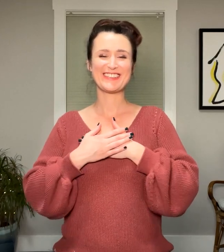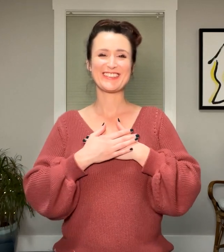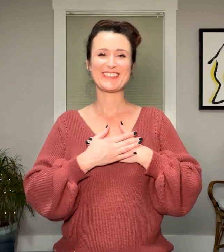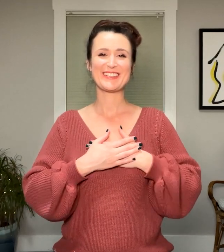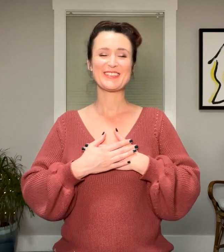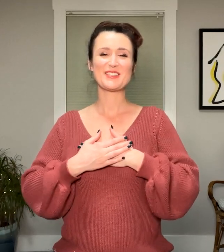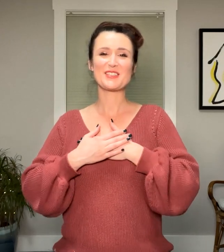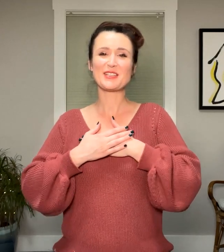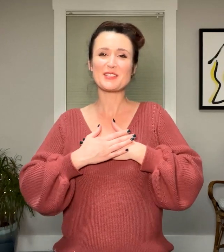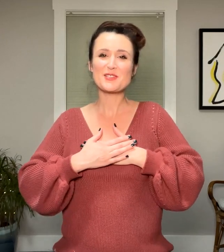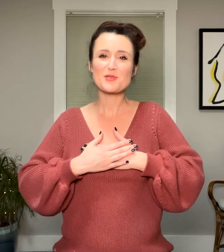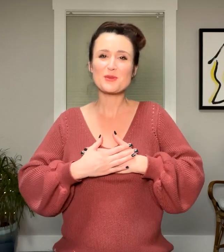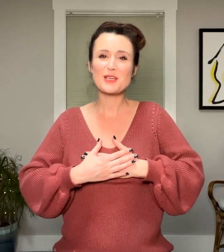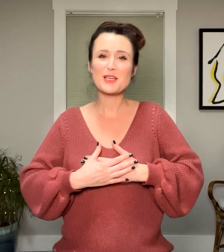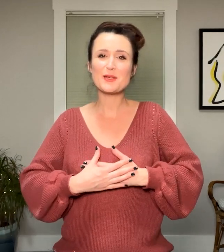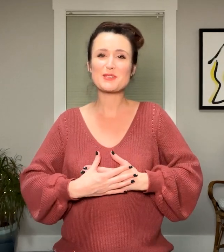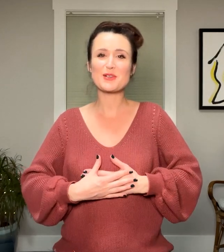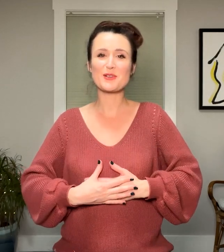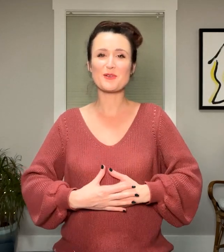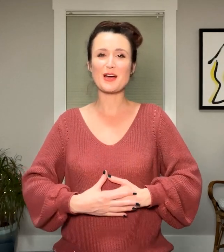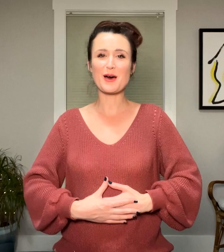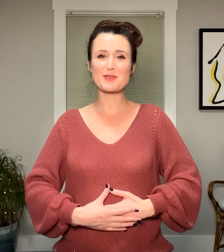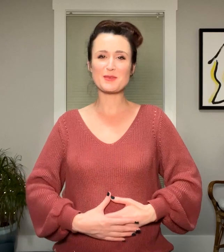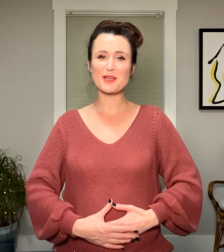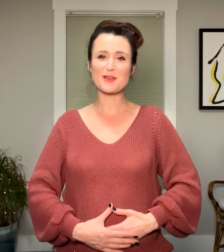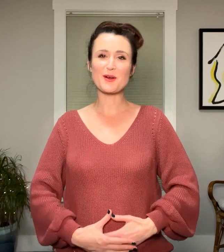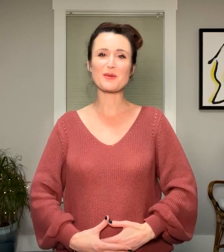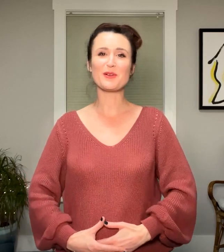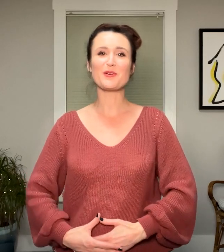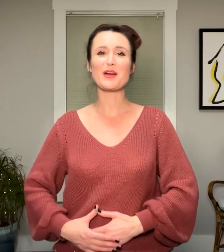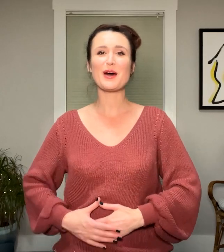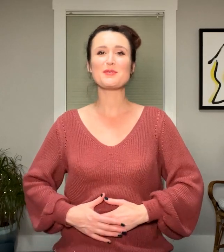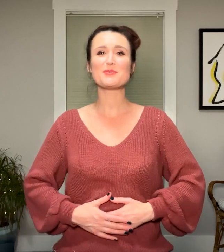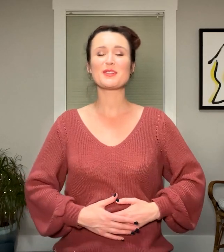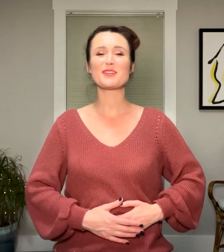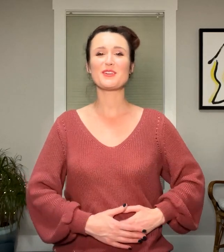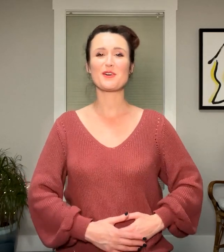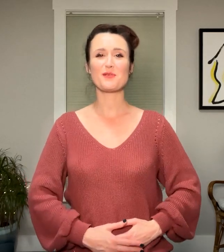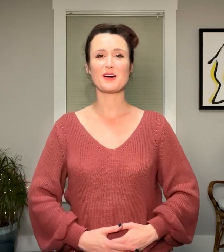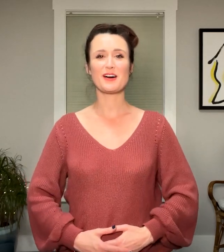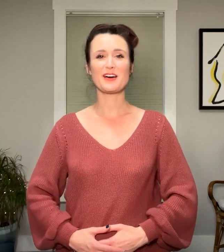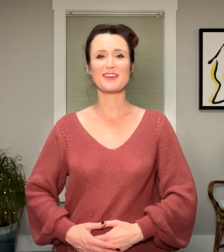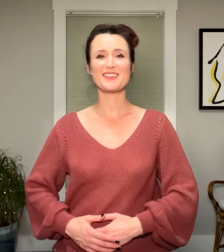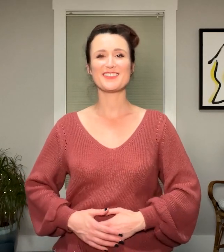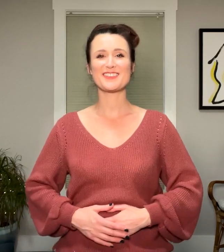then gently sweep to your lower abdomen, rub your lower abdomen clockwise.